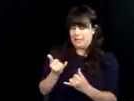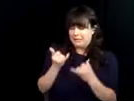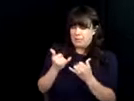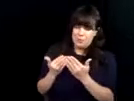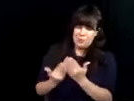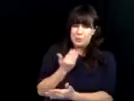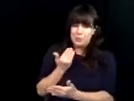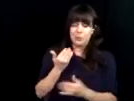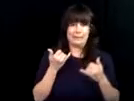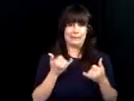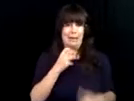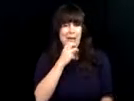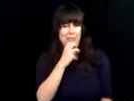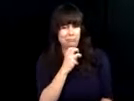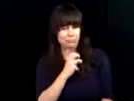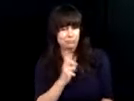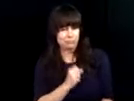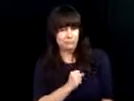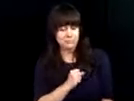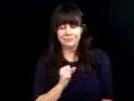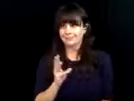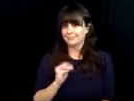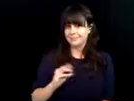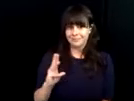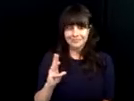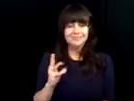Reporter rah phones? C D R